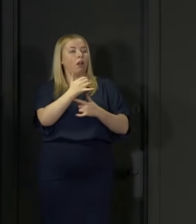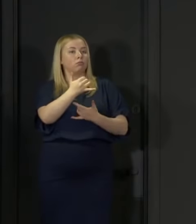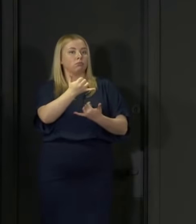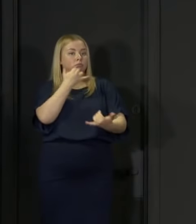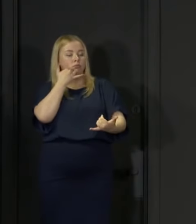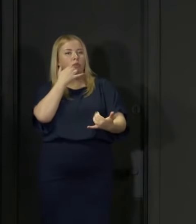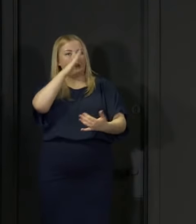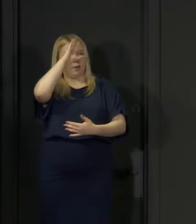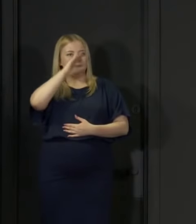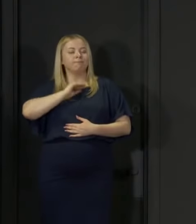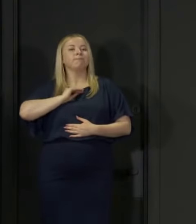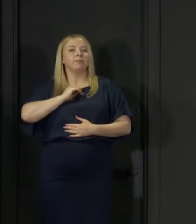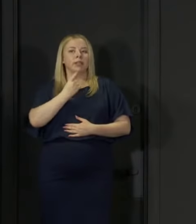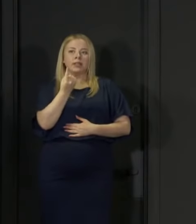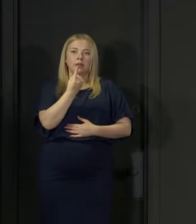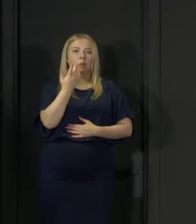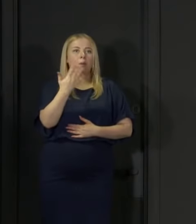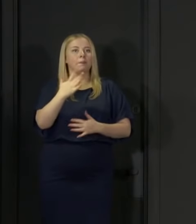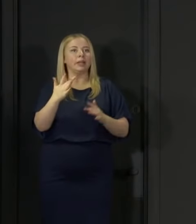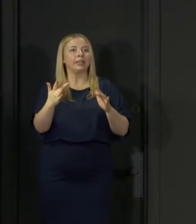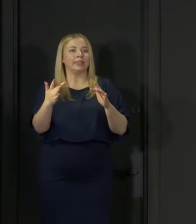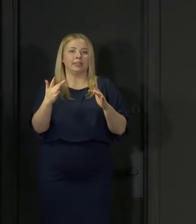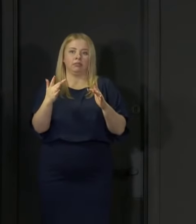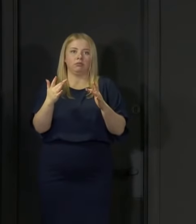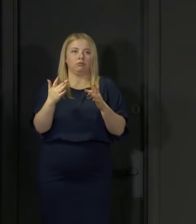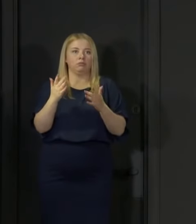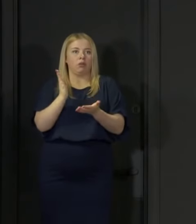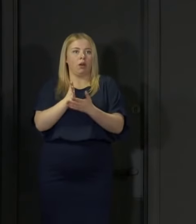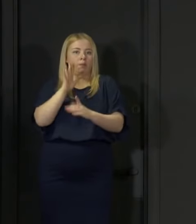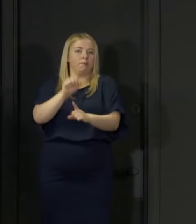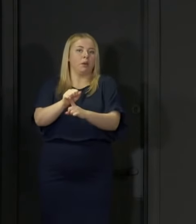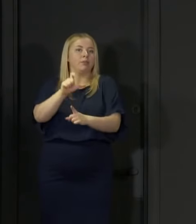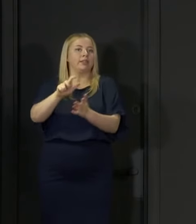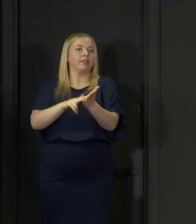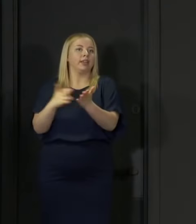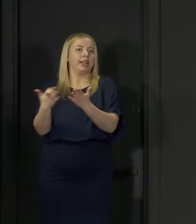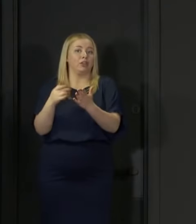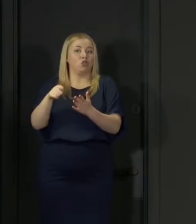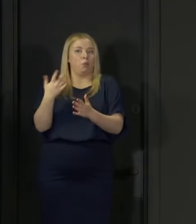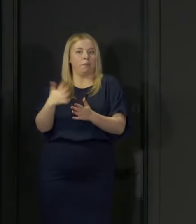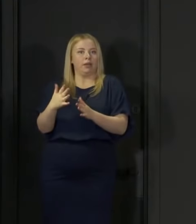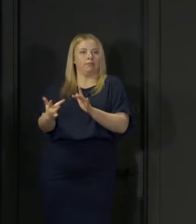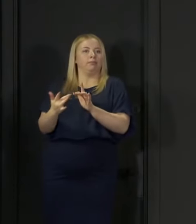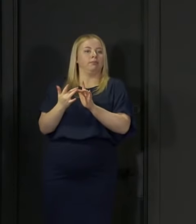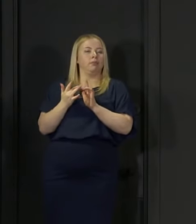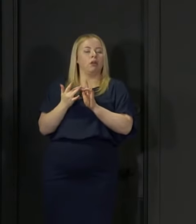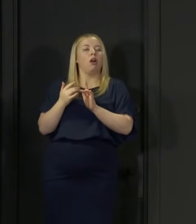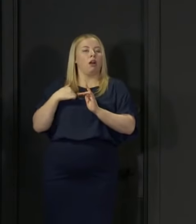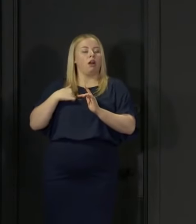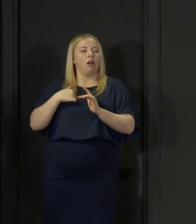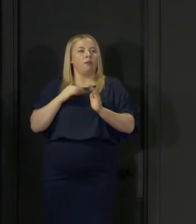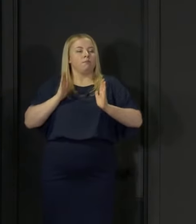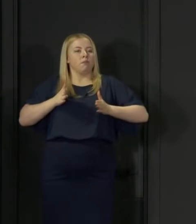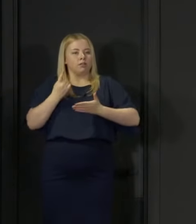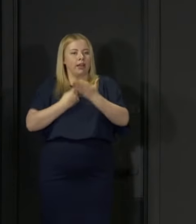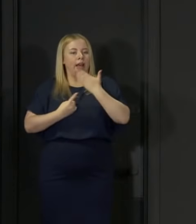of someone who has tested positive for COVID you must self-isolate for 14 days. That should be seen as non-negotiable.